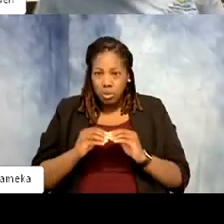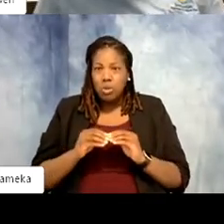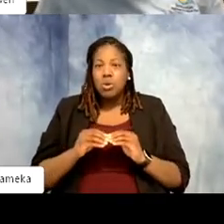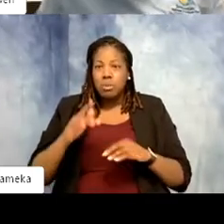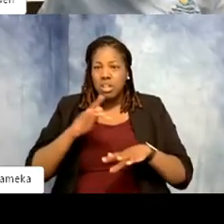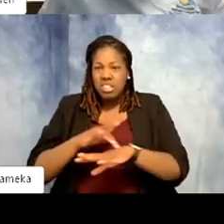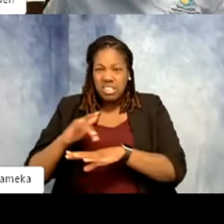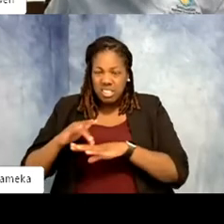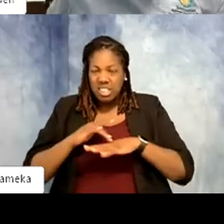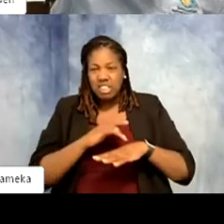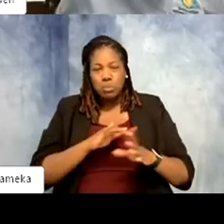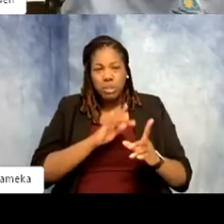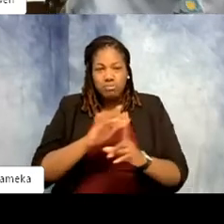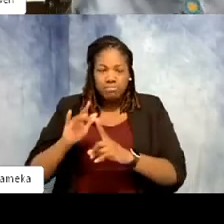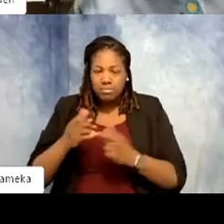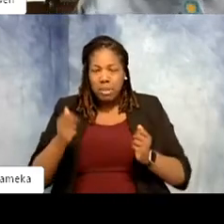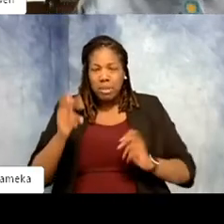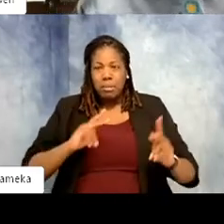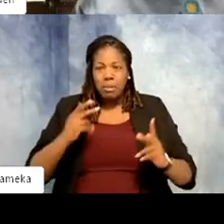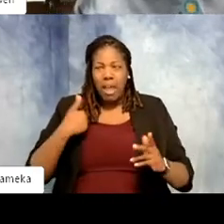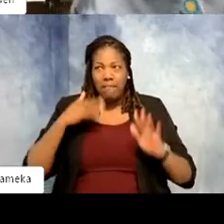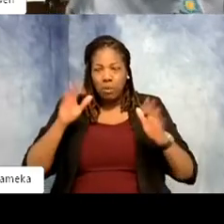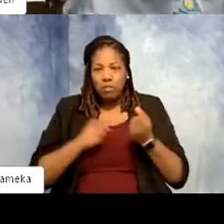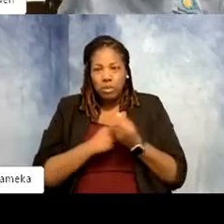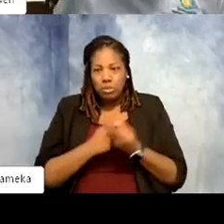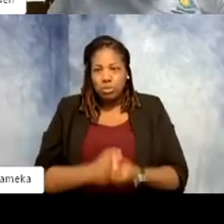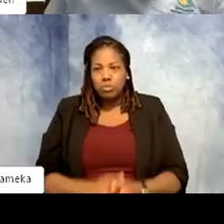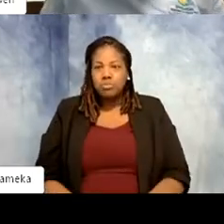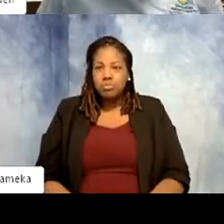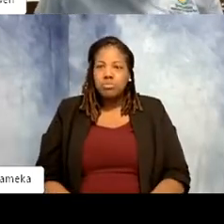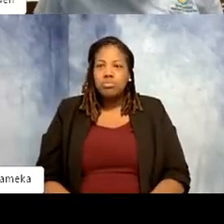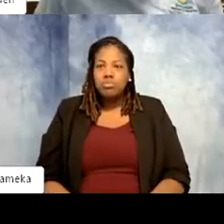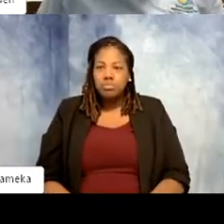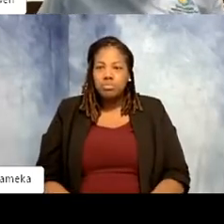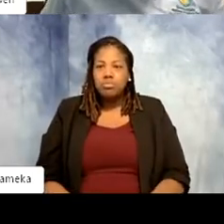those tours and I had great zoo support doing it. >>Shellie: Great and really, I mean you are now the spark